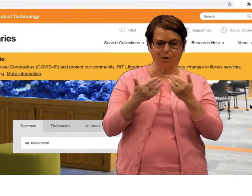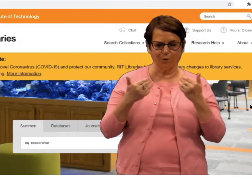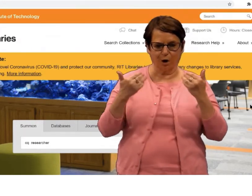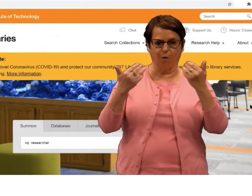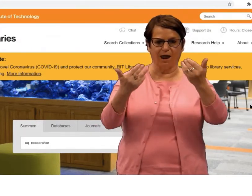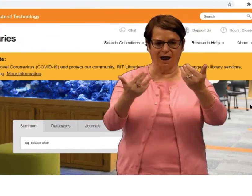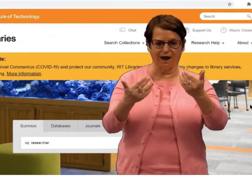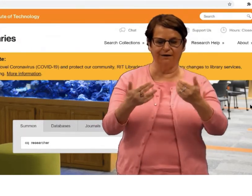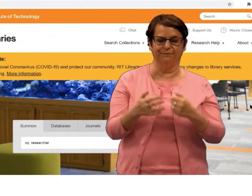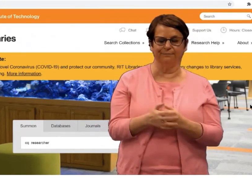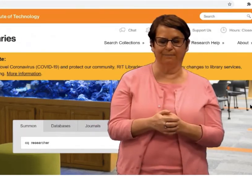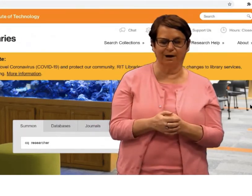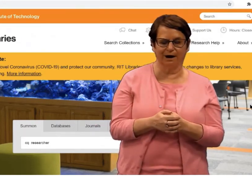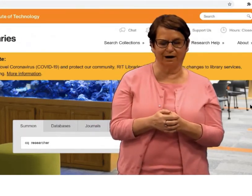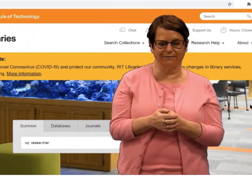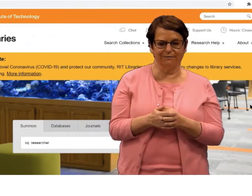A little explanation before we go ahead.